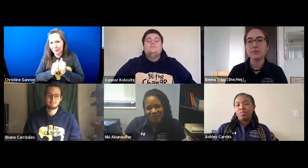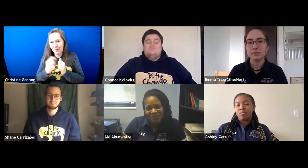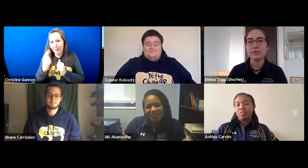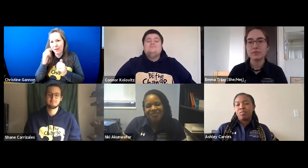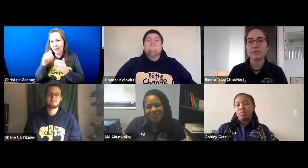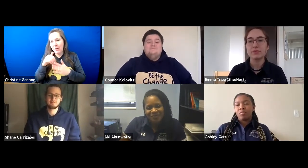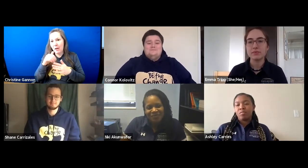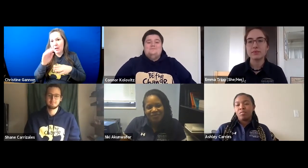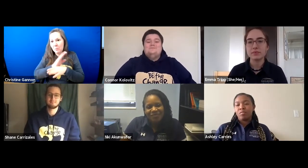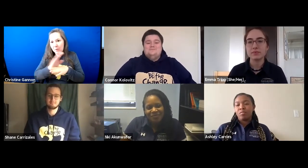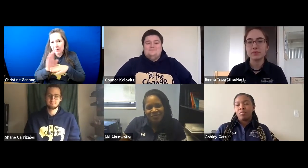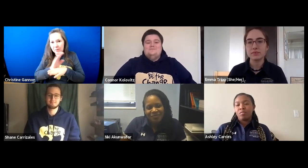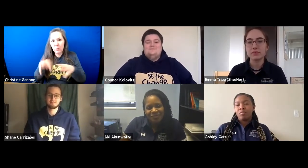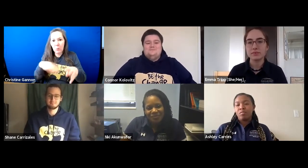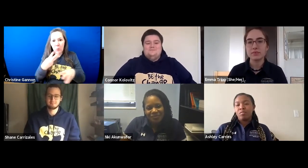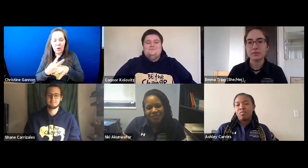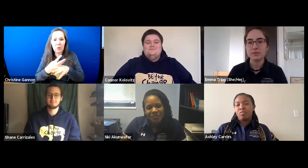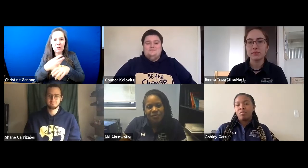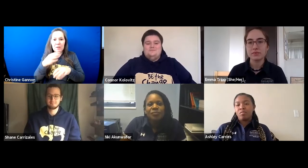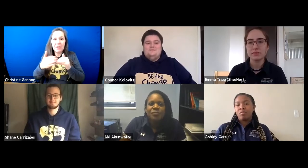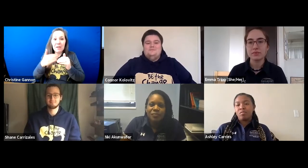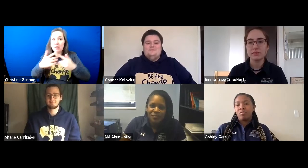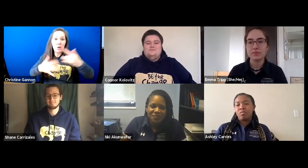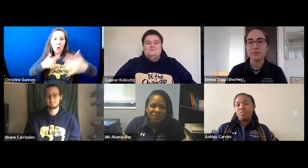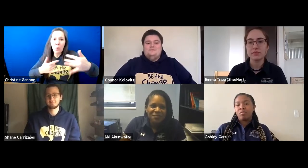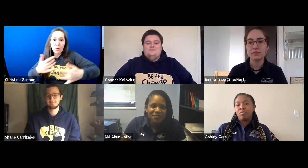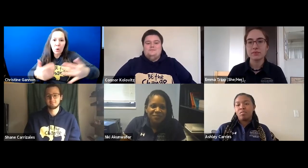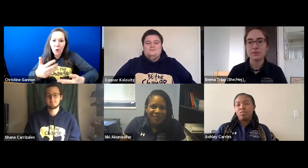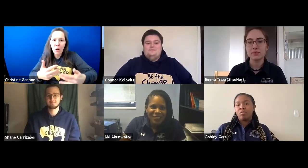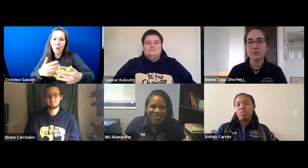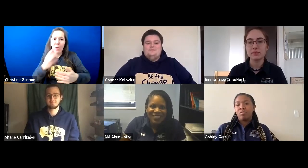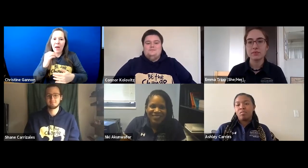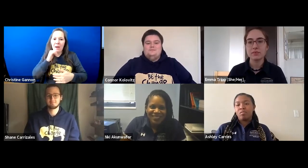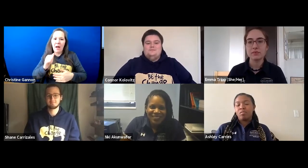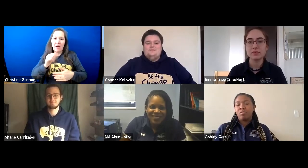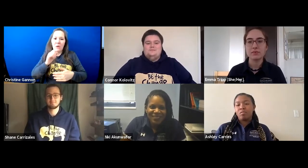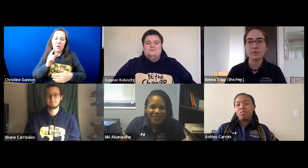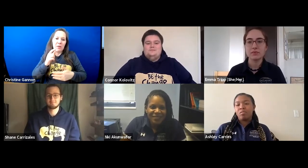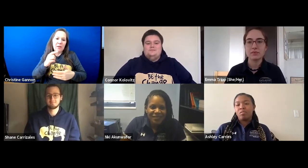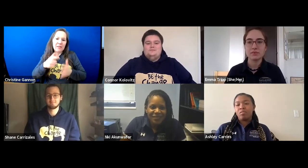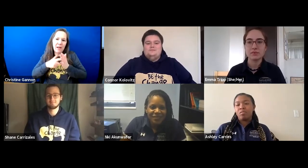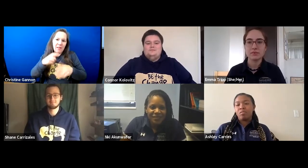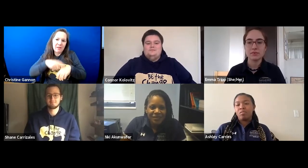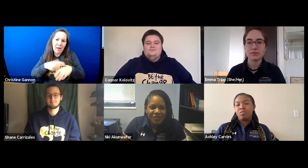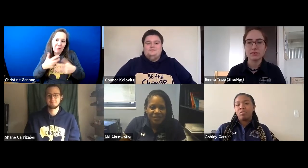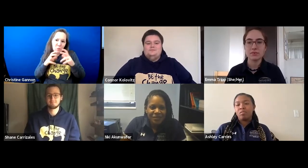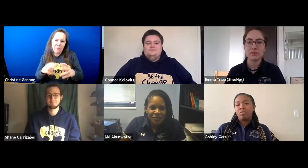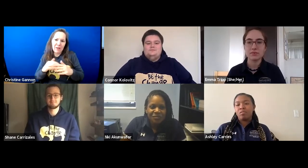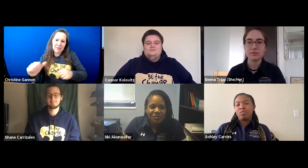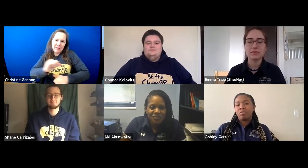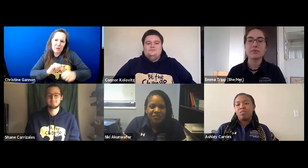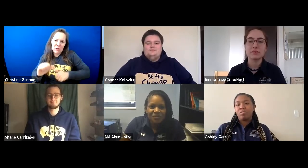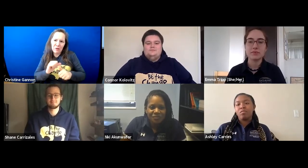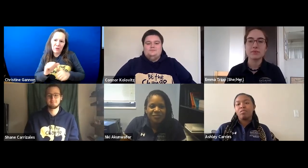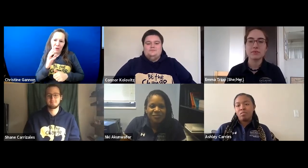We live in such a busy world is easy to go go go and not really take the time to invest in each other,